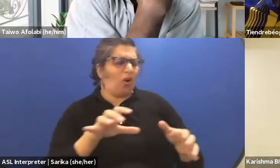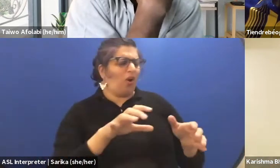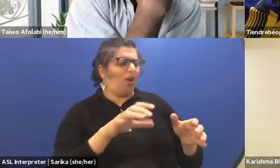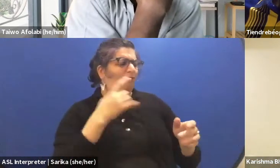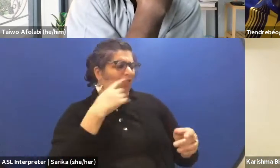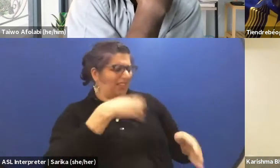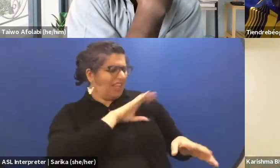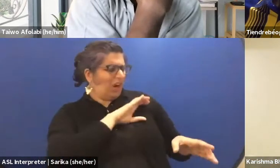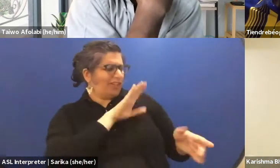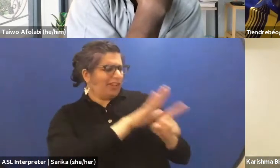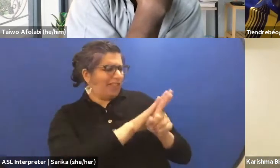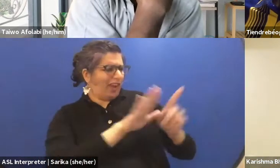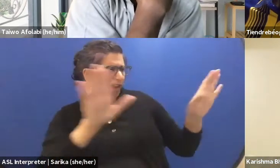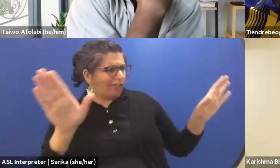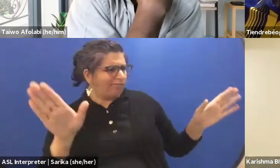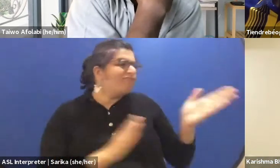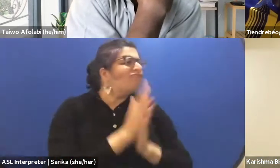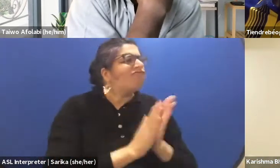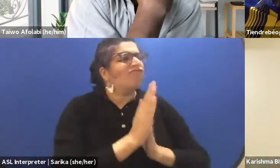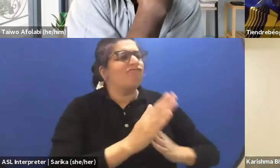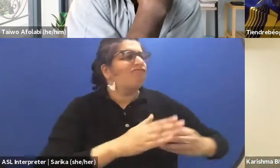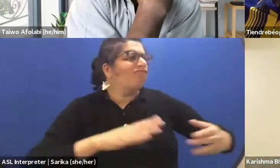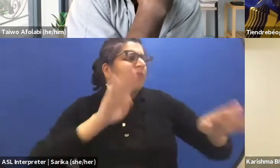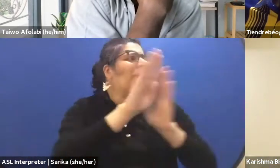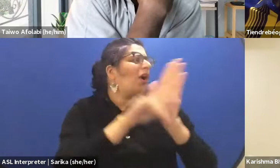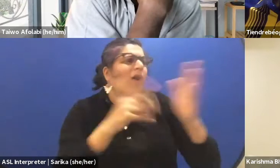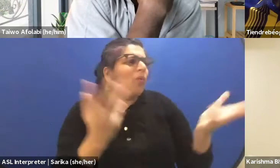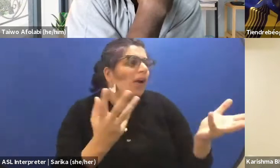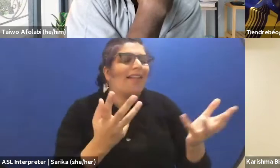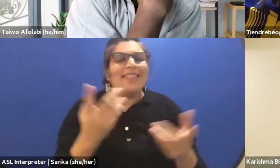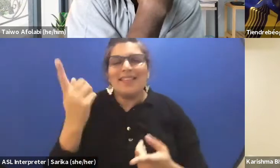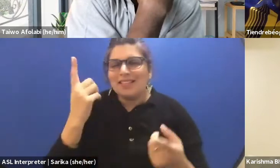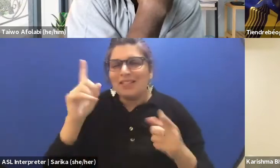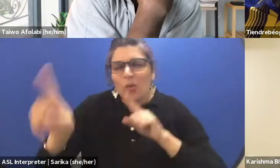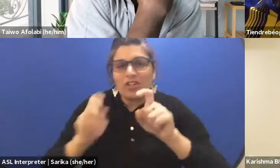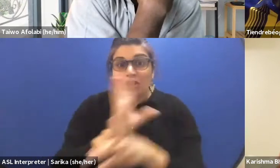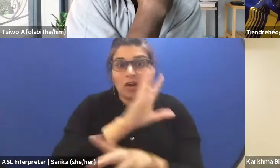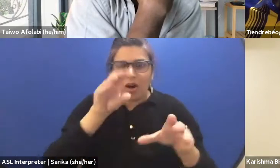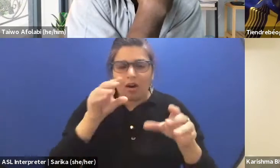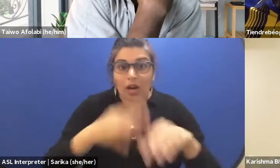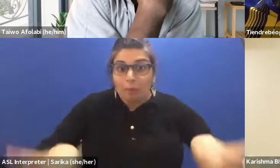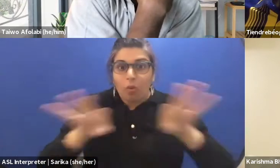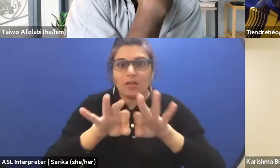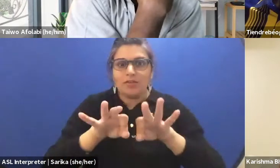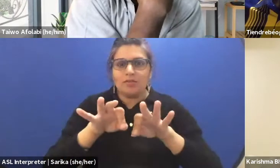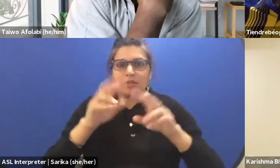or how they addressed during this time. These questions are important to explore when curating or when bringing audiences